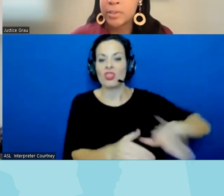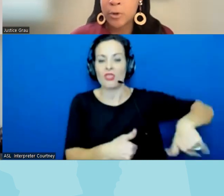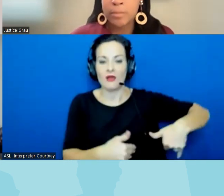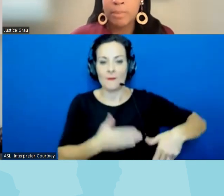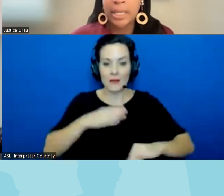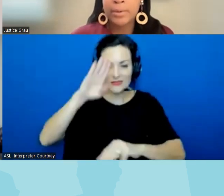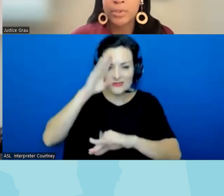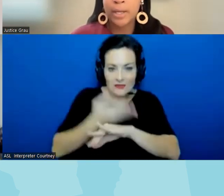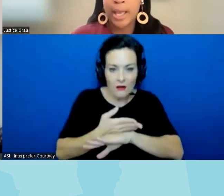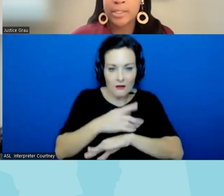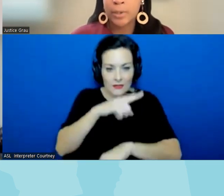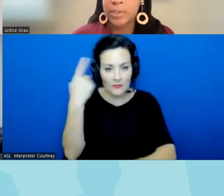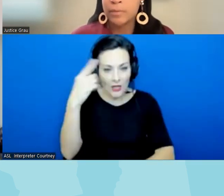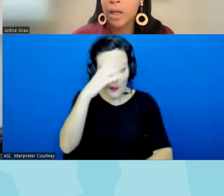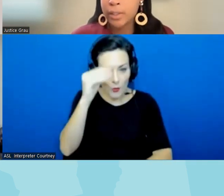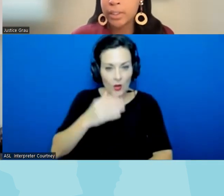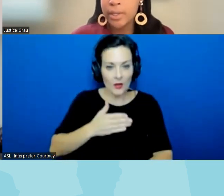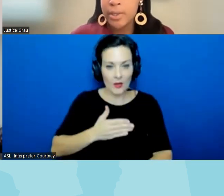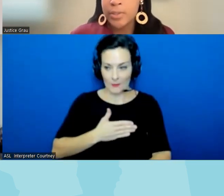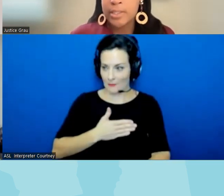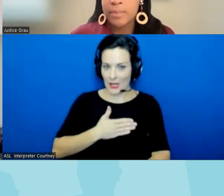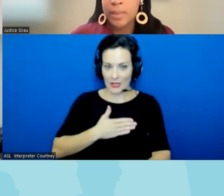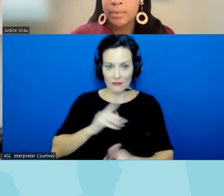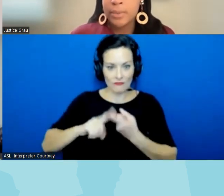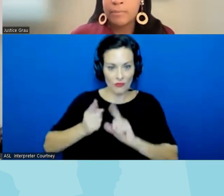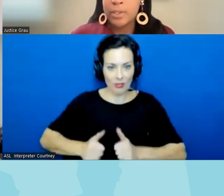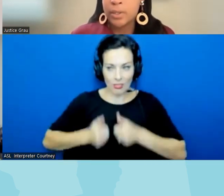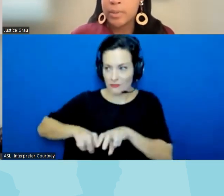sto my neighbor story as a person of color so that's something that we have been doing in